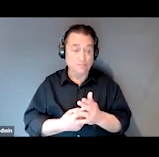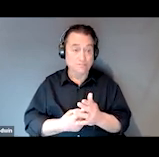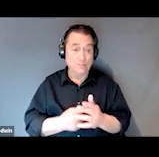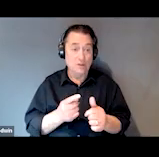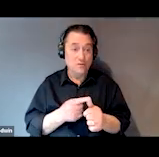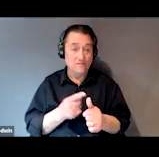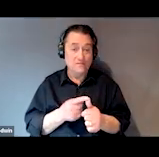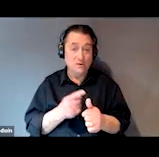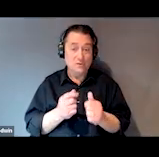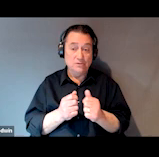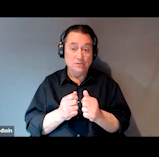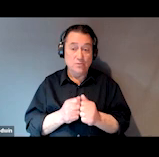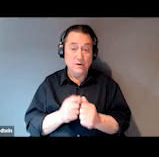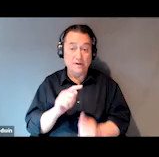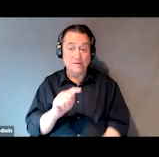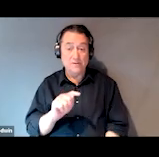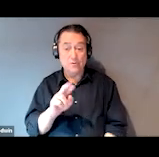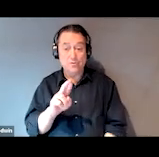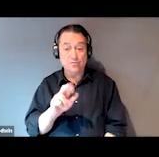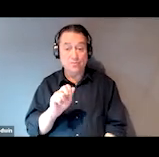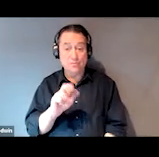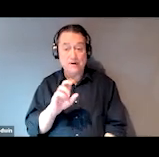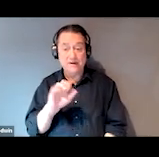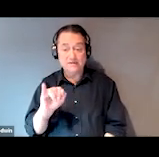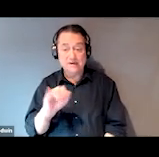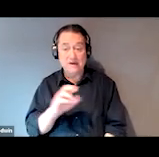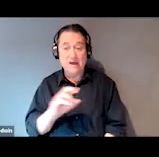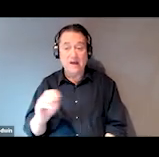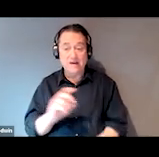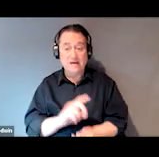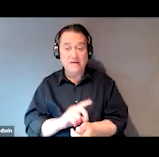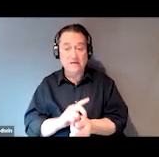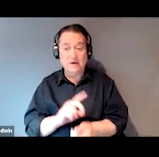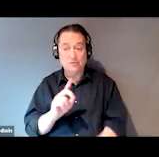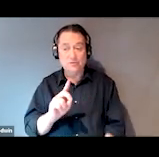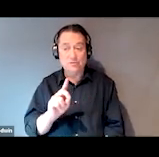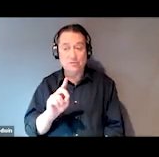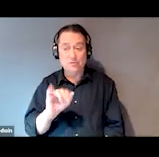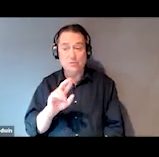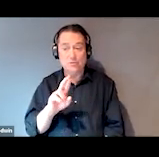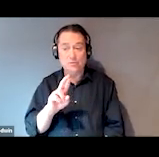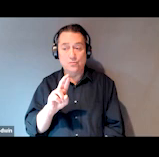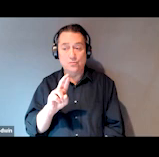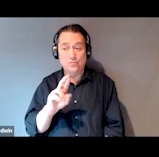with Traci and Dr. Krishna to talk about the SOAR model and the benefits of medical collaboration.